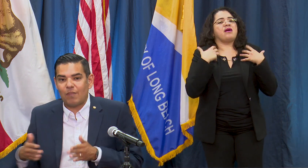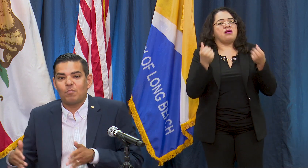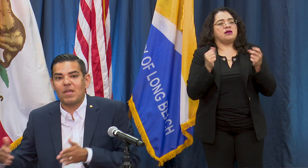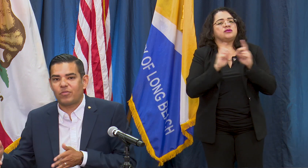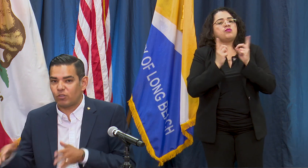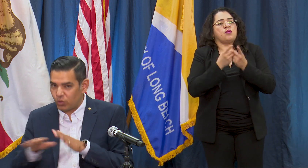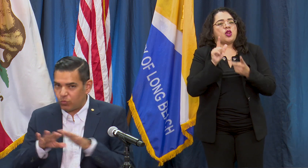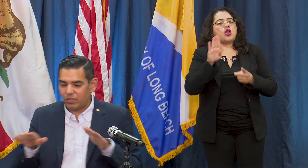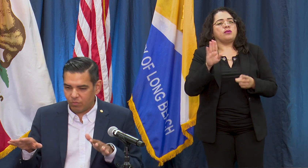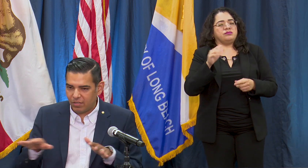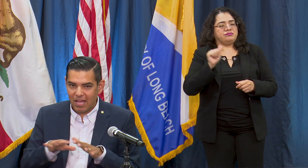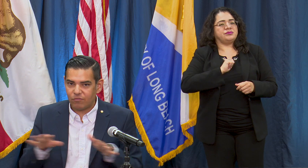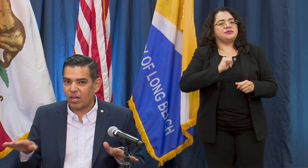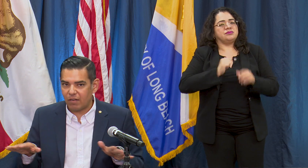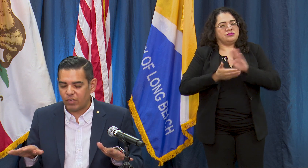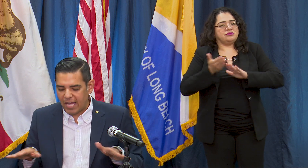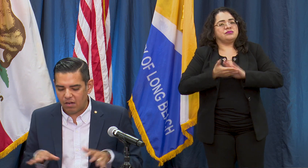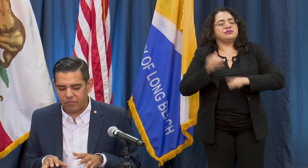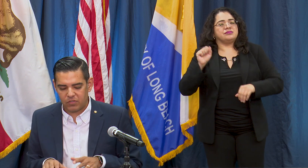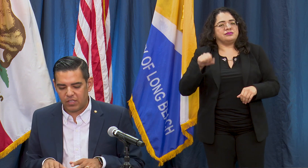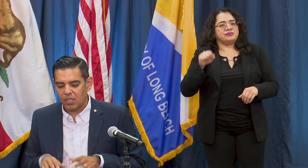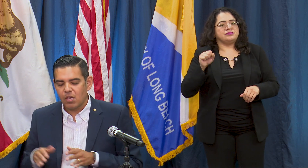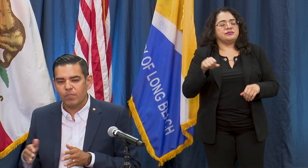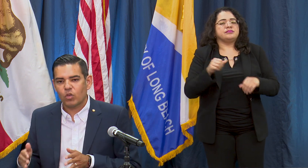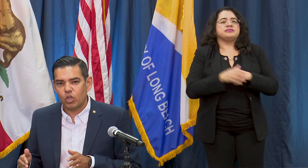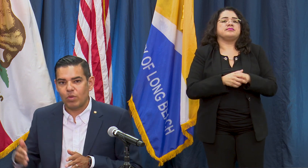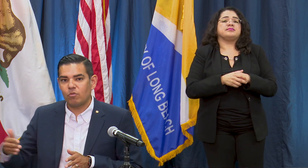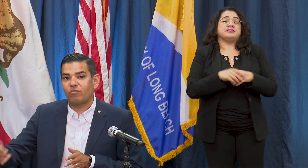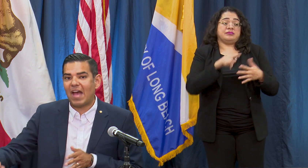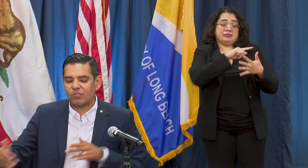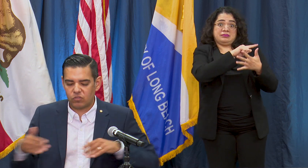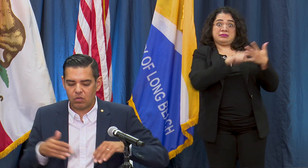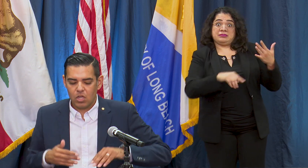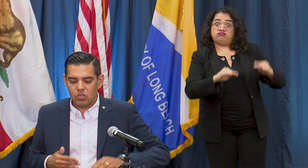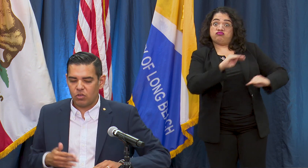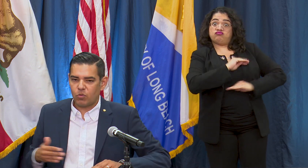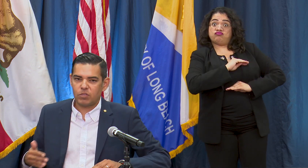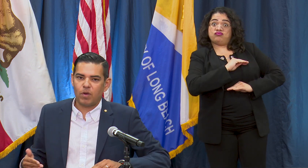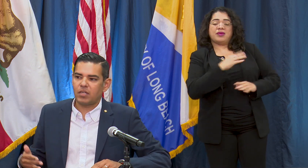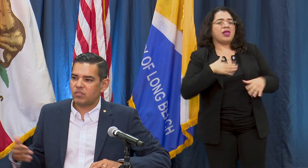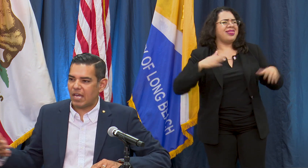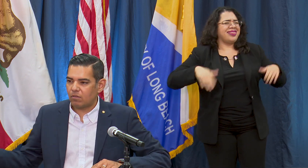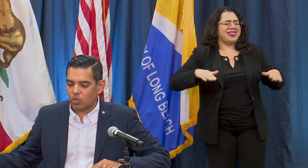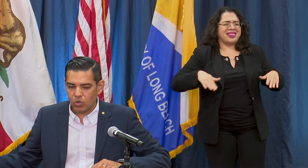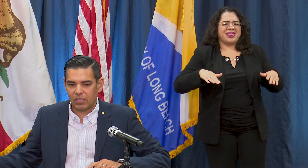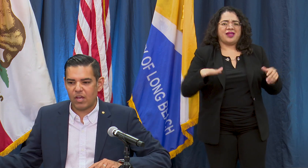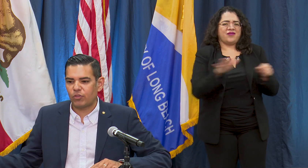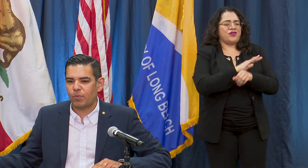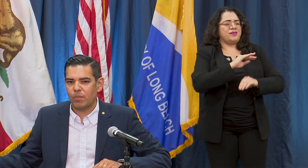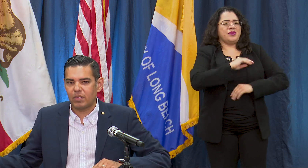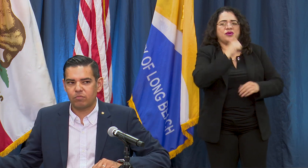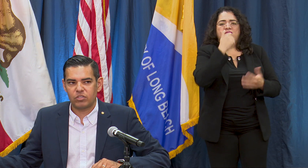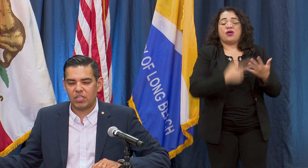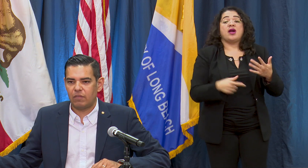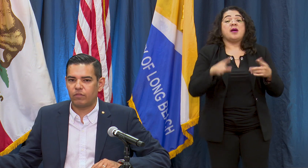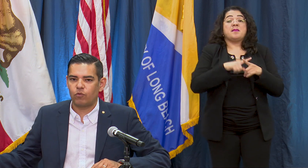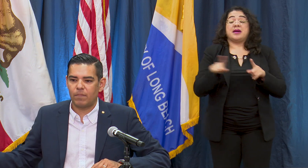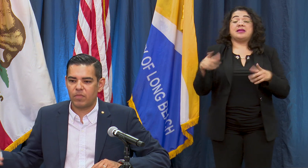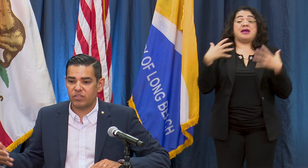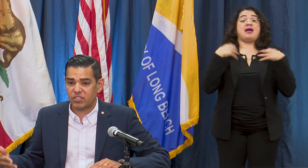ever met those which we have not ever yet obviously could we move faster so the response that currently the health department has received from the state